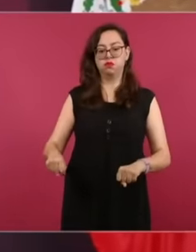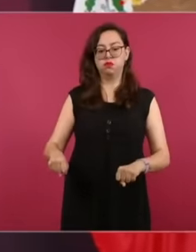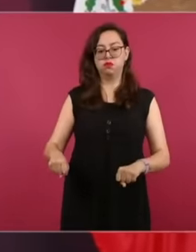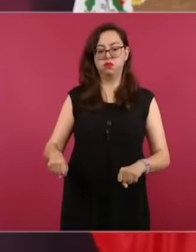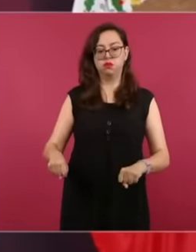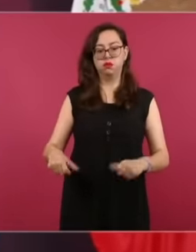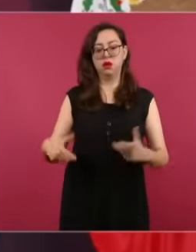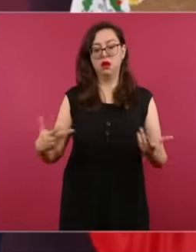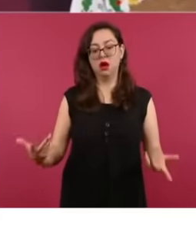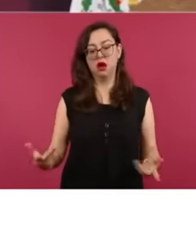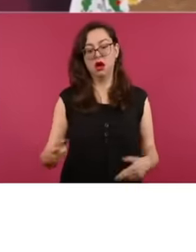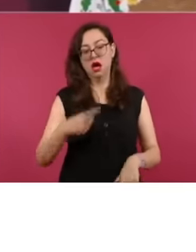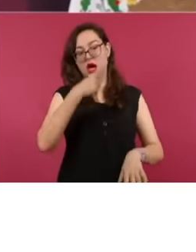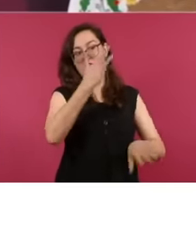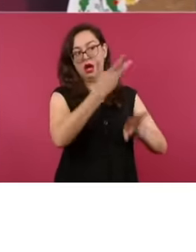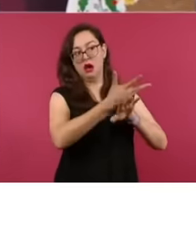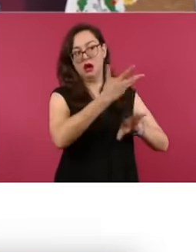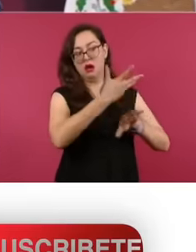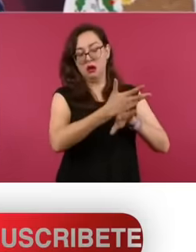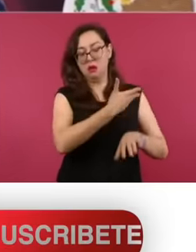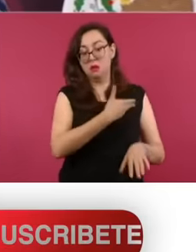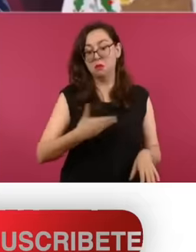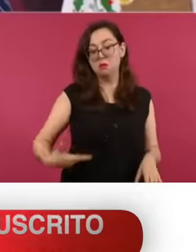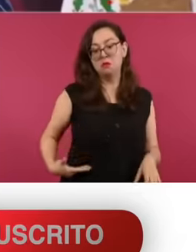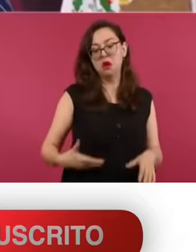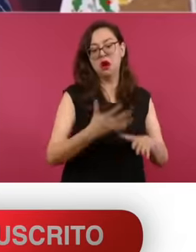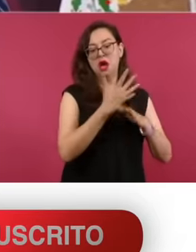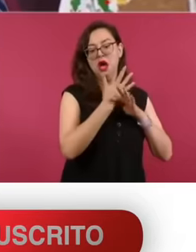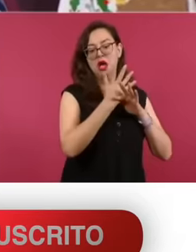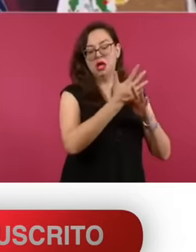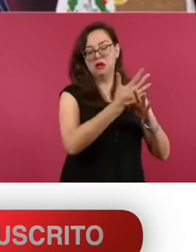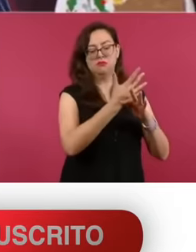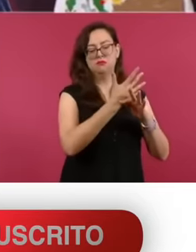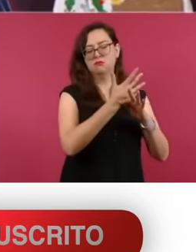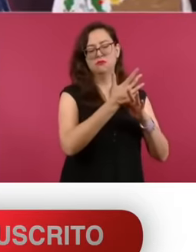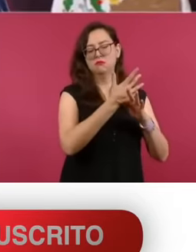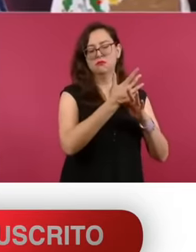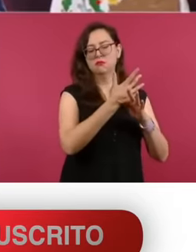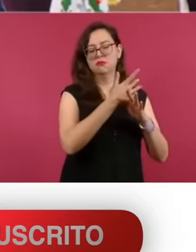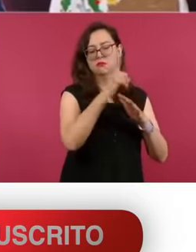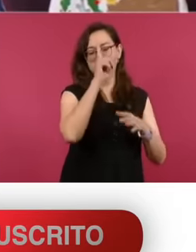the United States but I don't think it was a secretary of state who